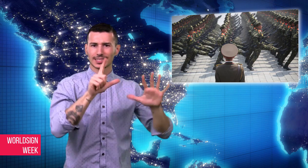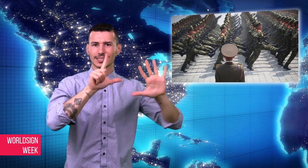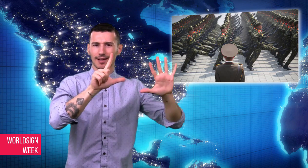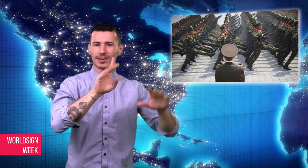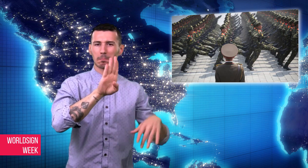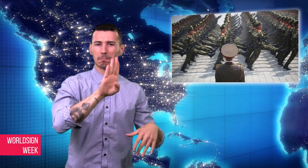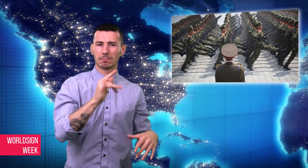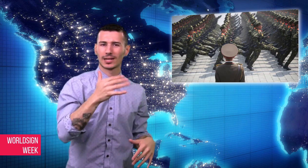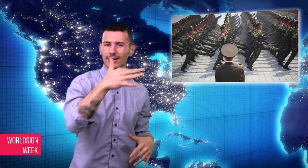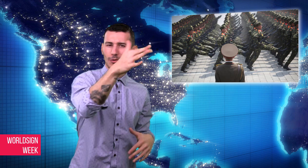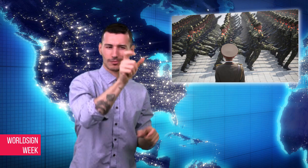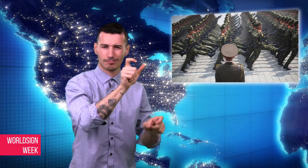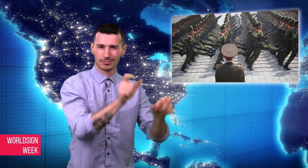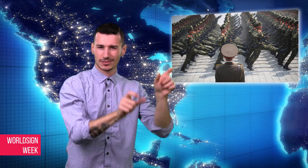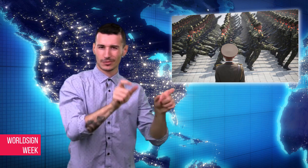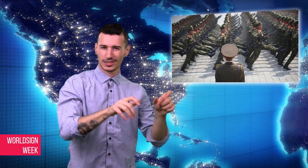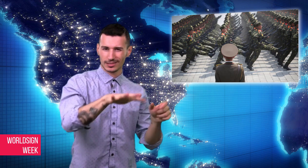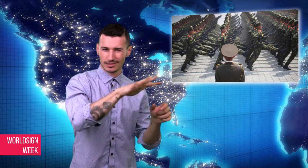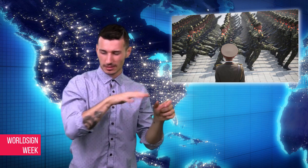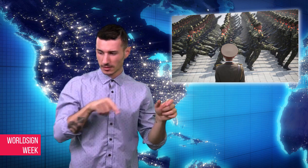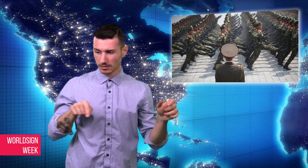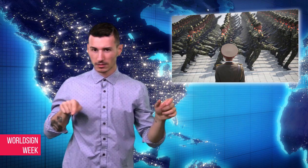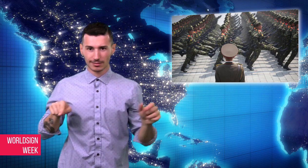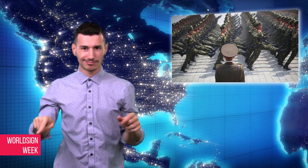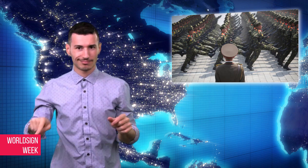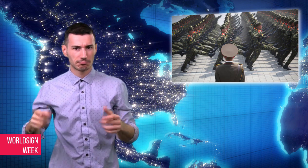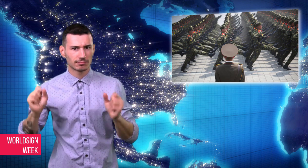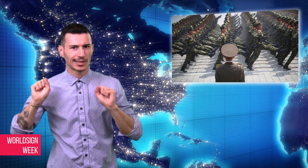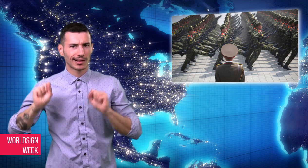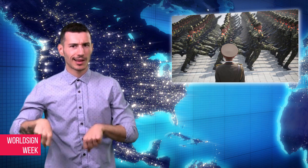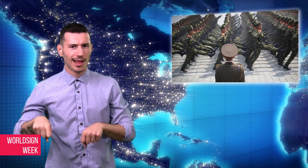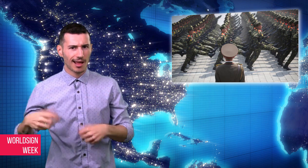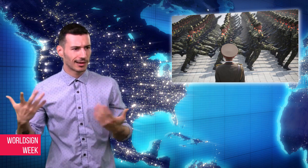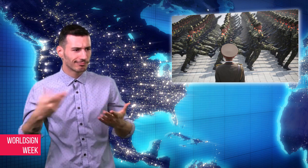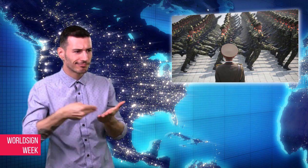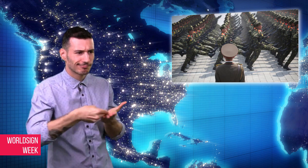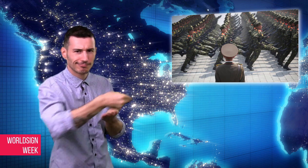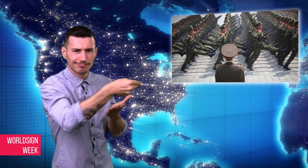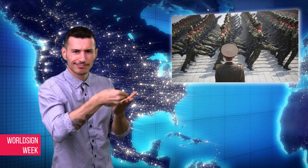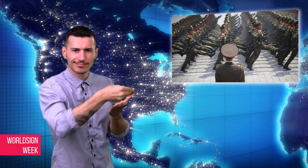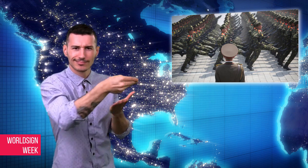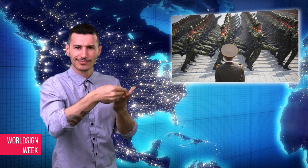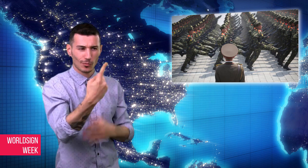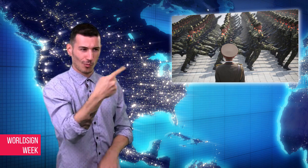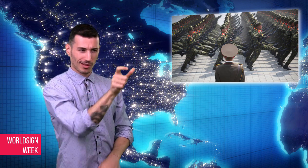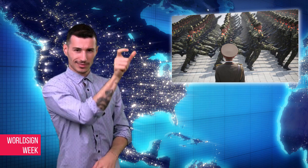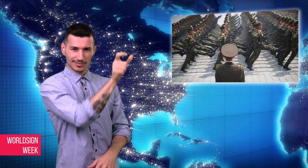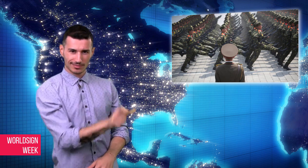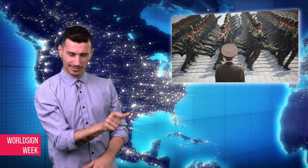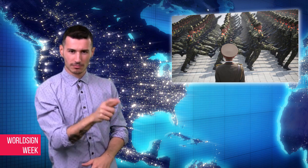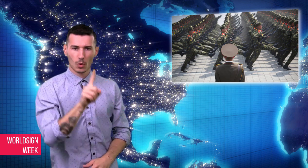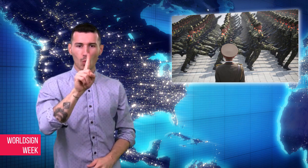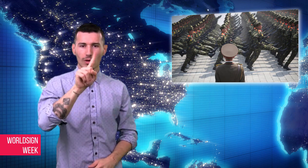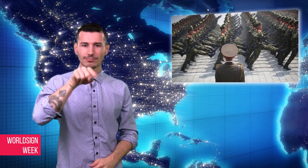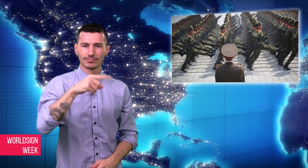pay all seven billion people living on Earth more than $1,000 each! North